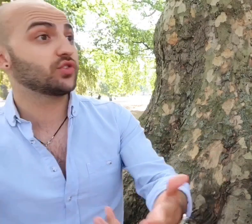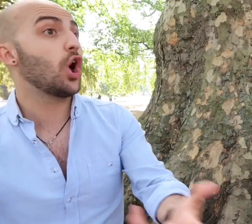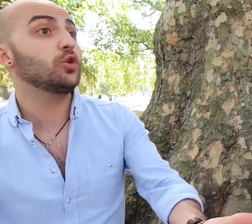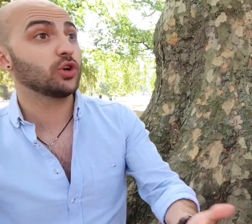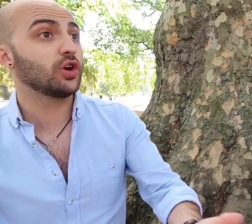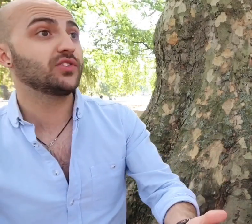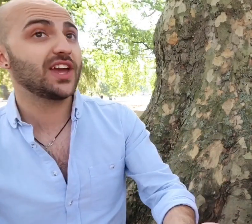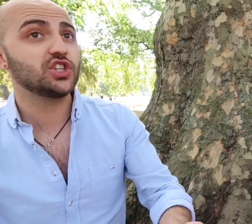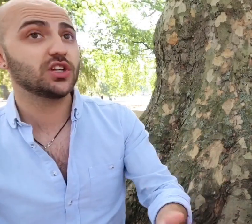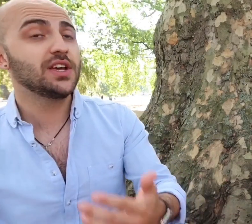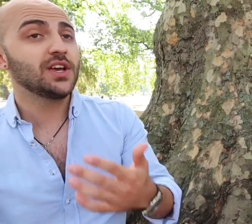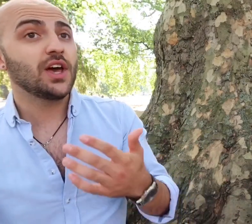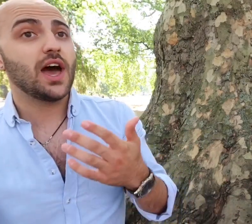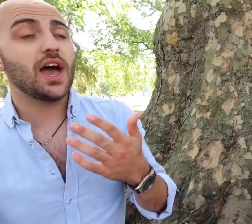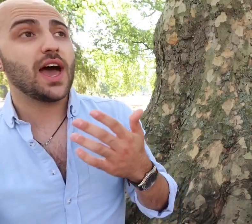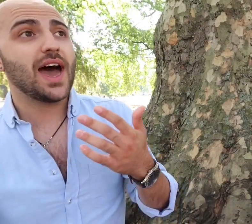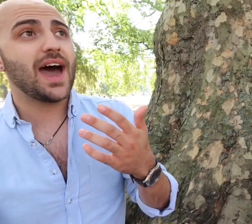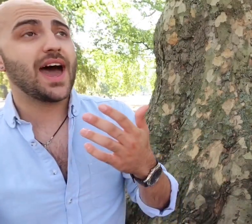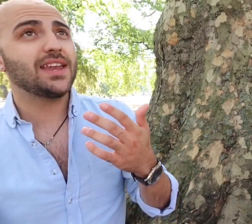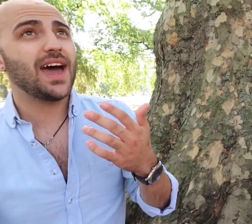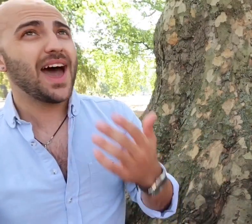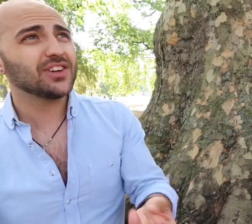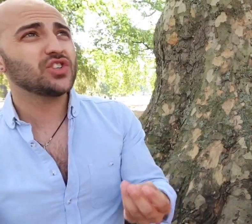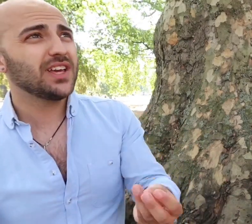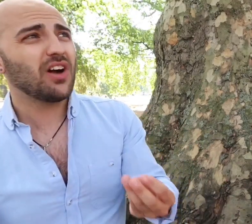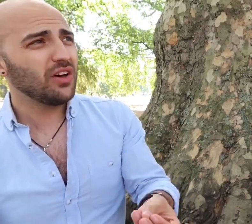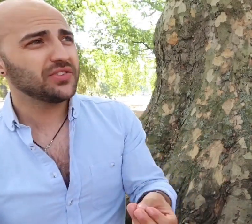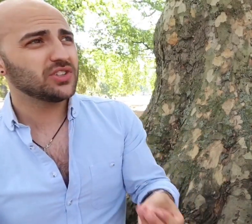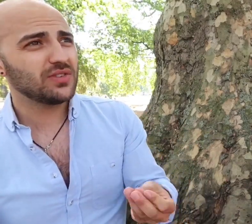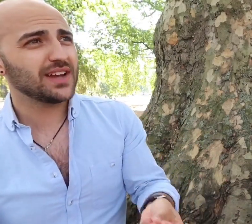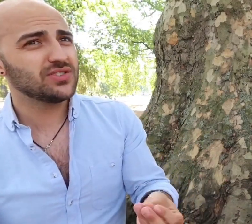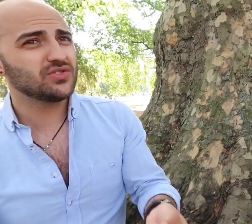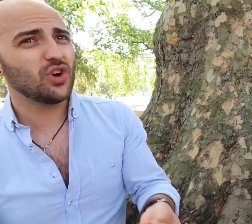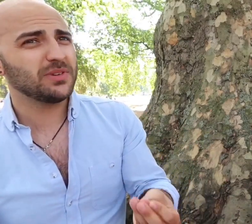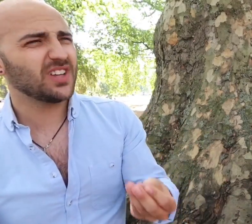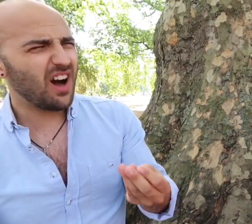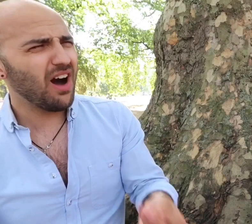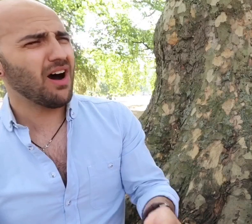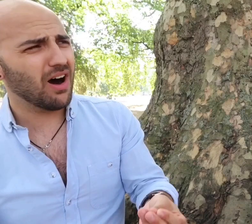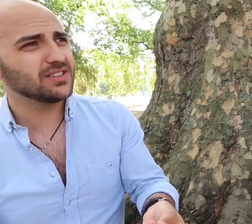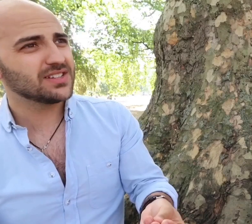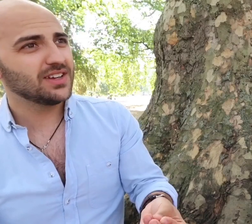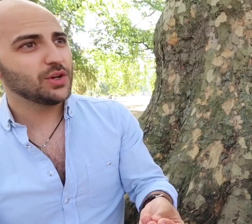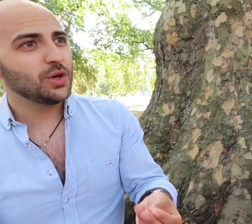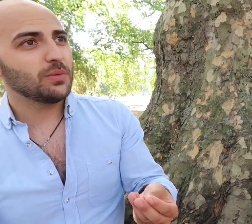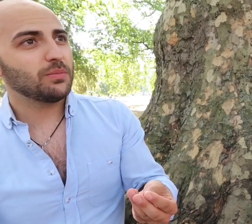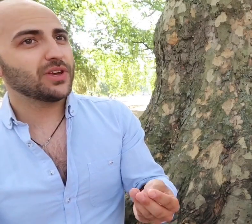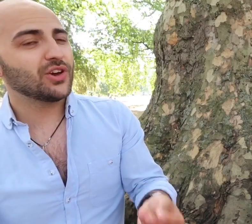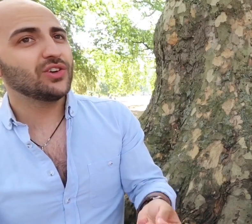this open conversation and actually a casting directors job is hard because